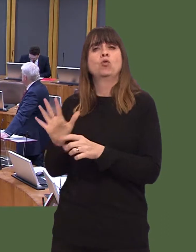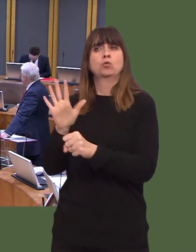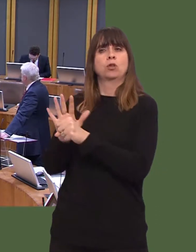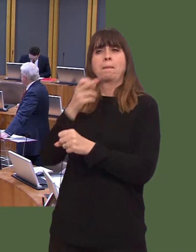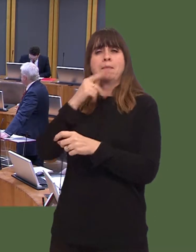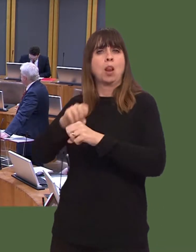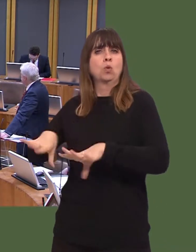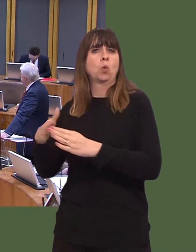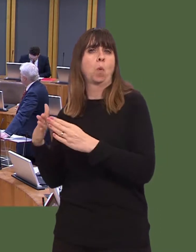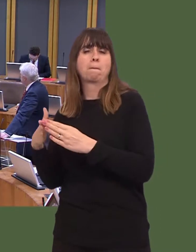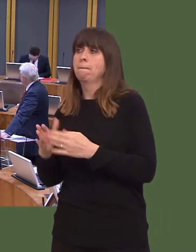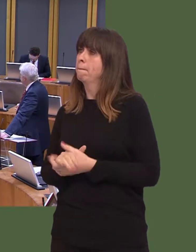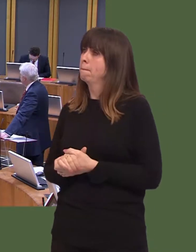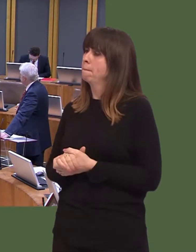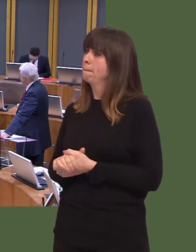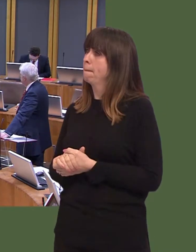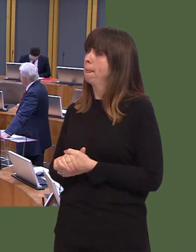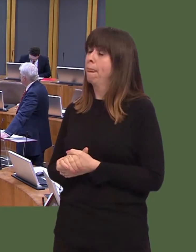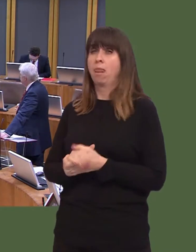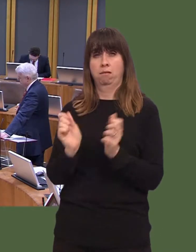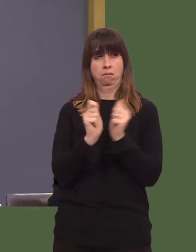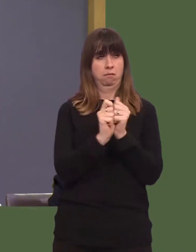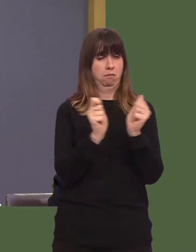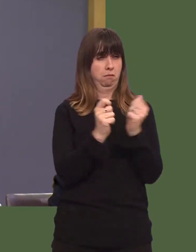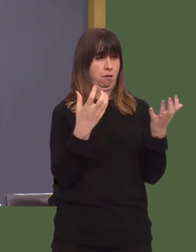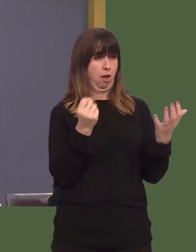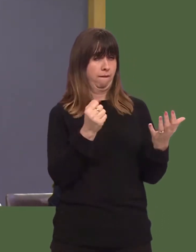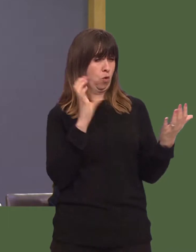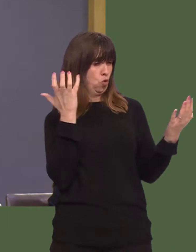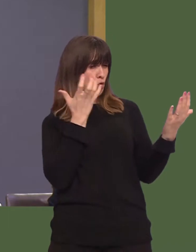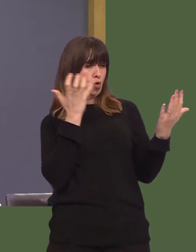Last week, press reports highlighted the experience of people sleeping rough in Neath.